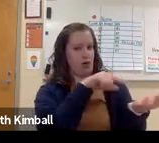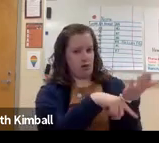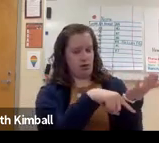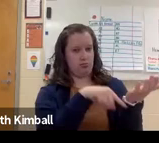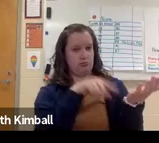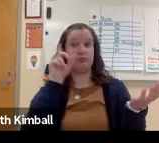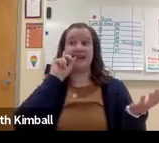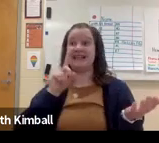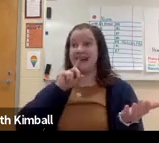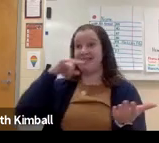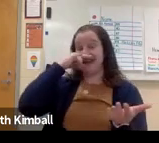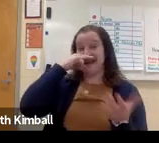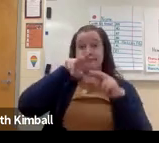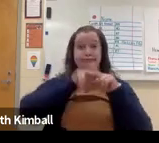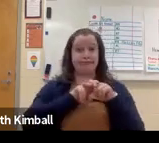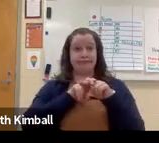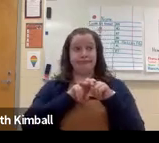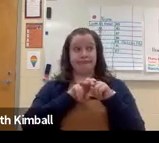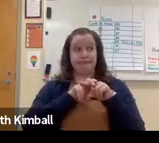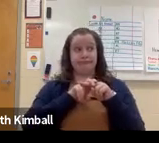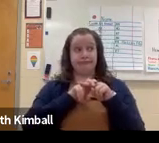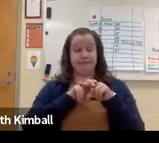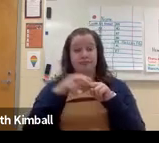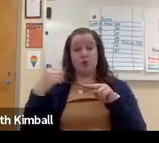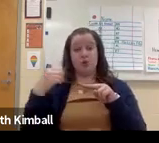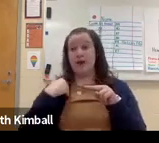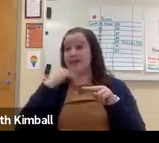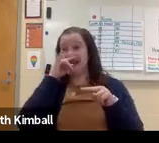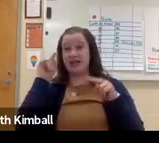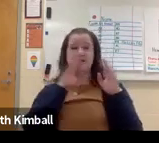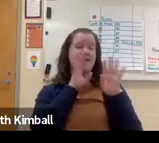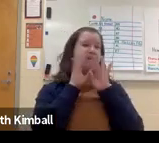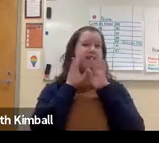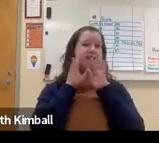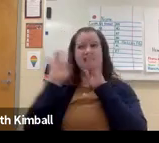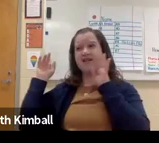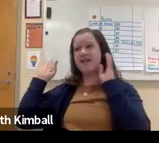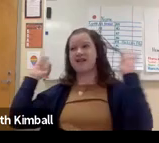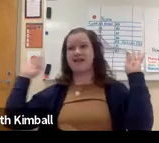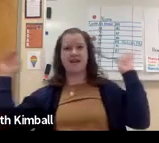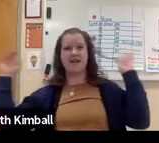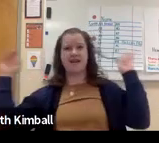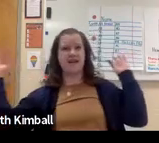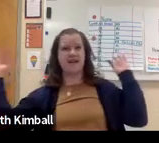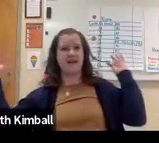in the public school. A deaf student is in the classroom